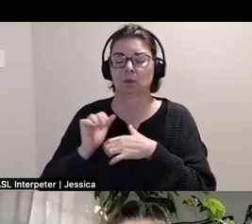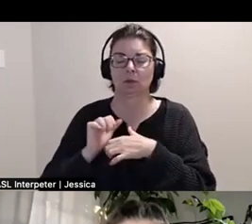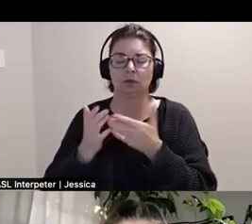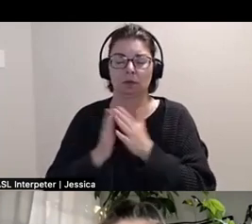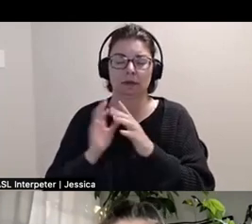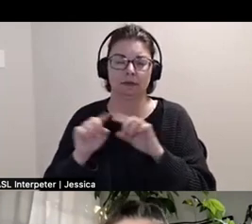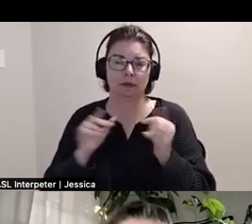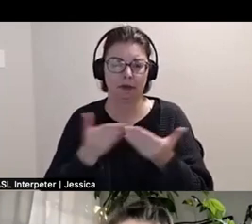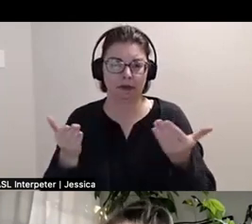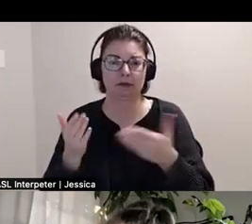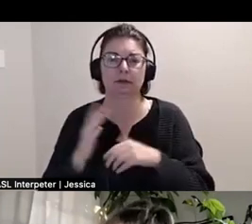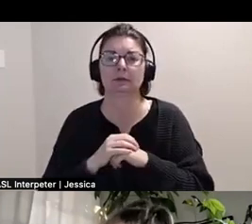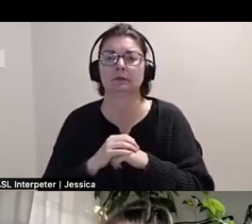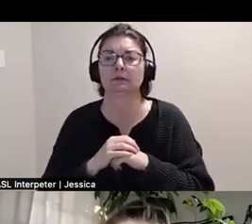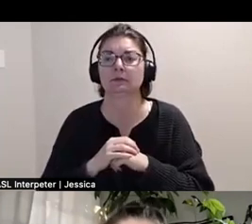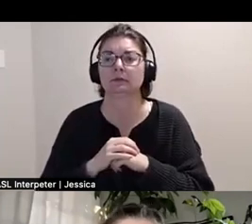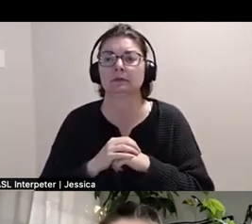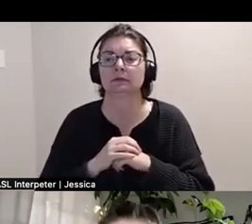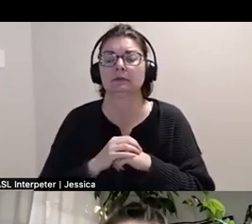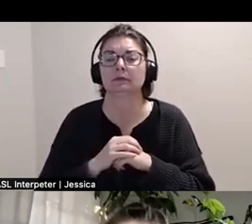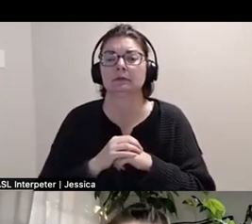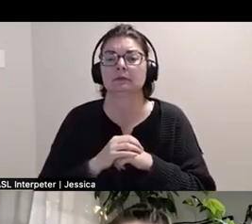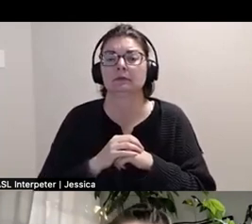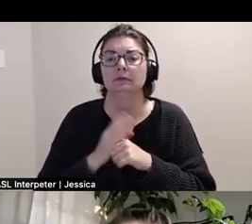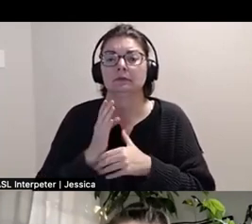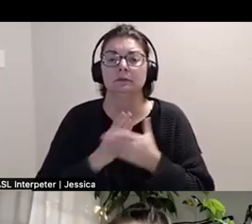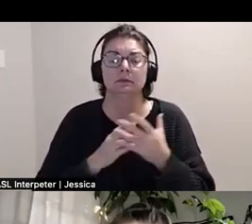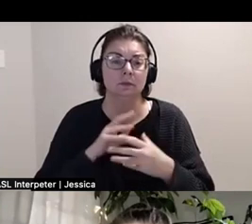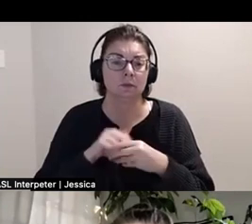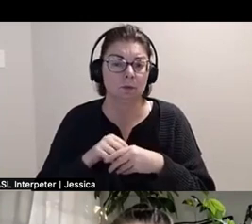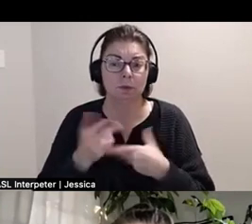like some works... Maybe it's like a 2D work